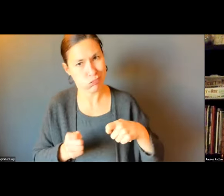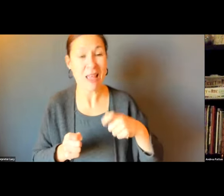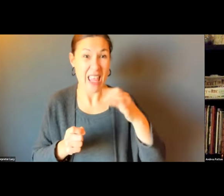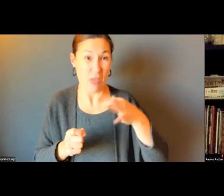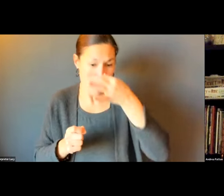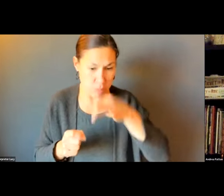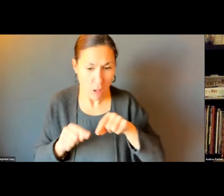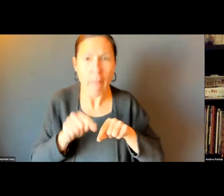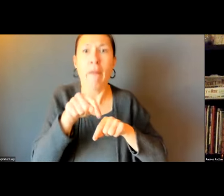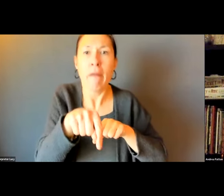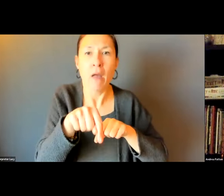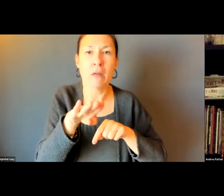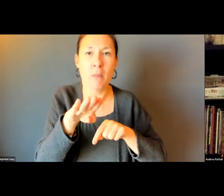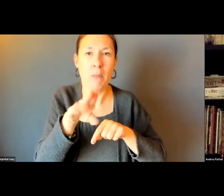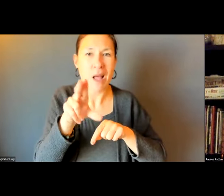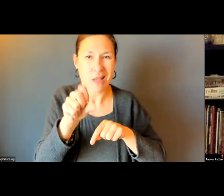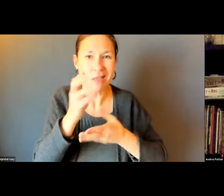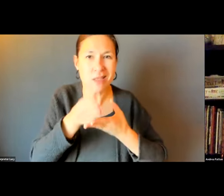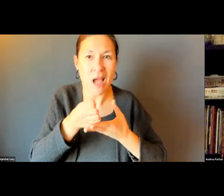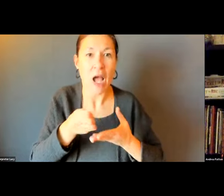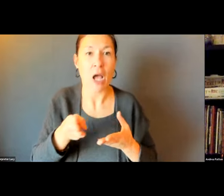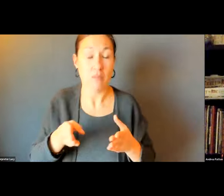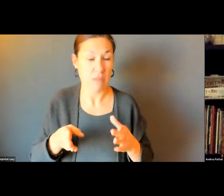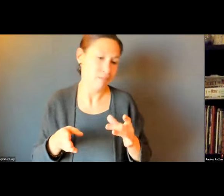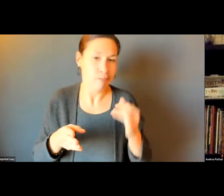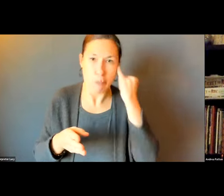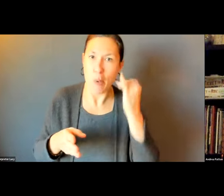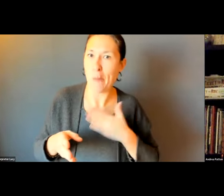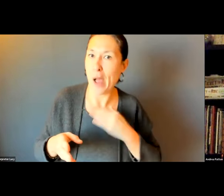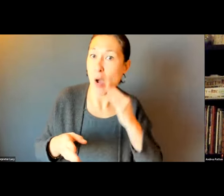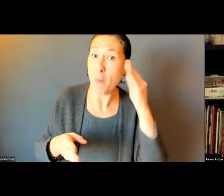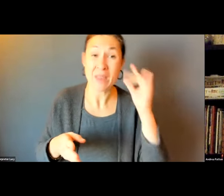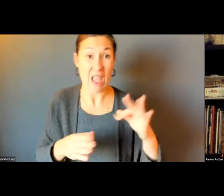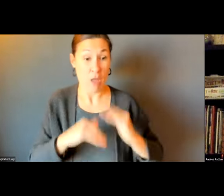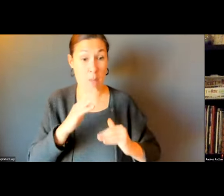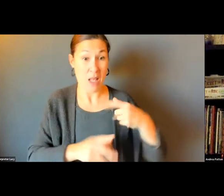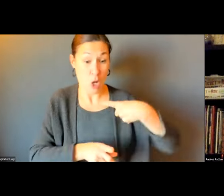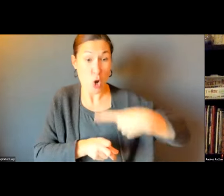THAT ABUTS YOUR PROPERTY. I'M RESPONSIBLE TO CLEAR THE SIDEWALK THAT IS IN FRONT OF MY HOME.